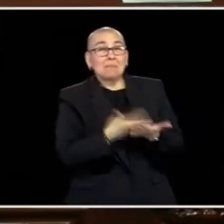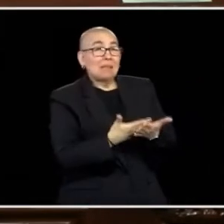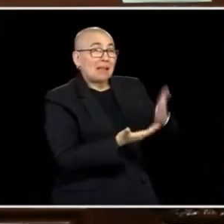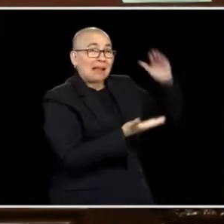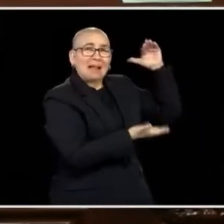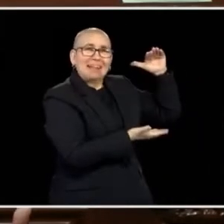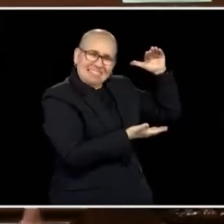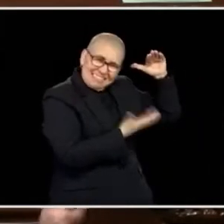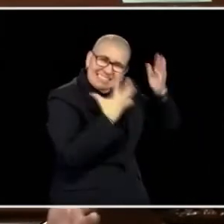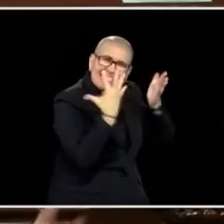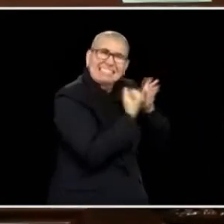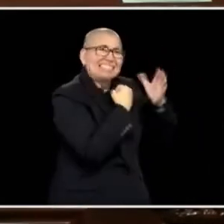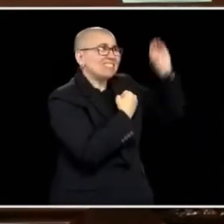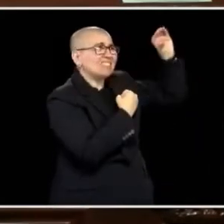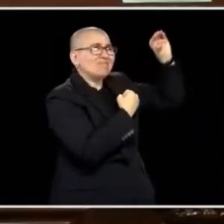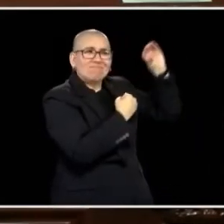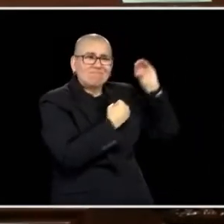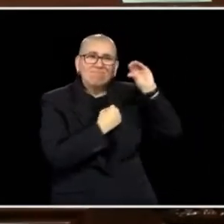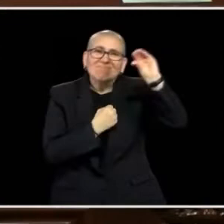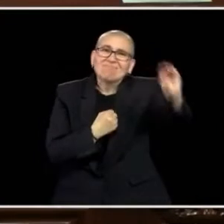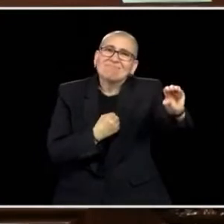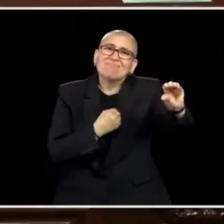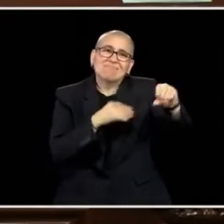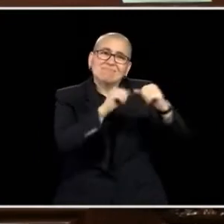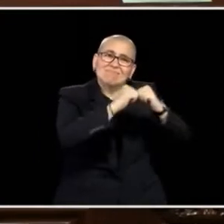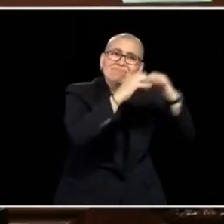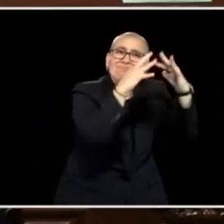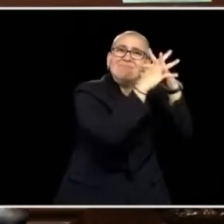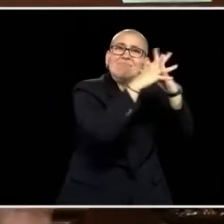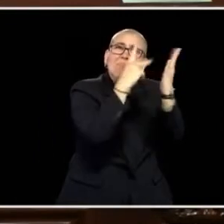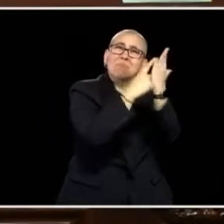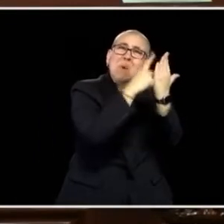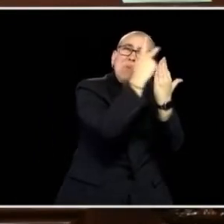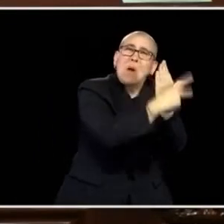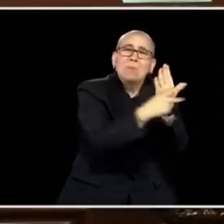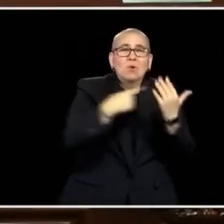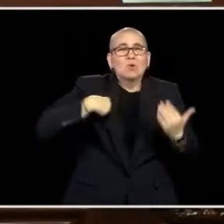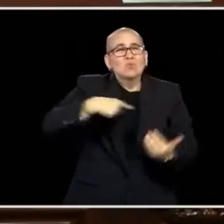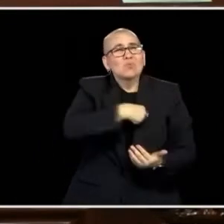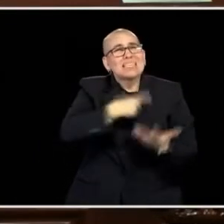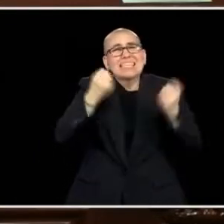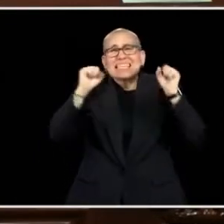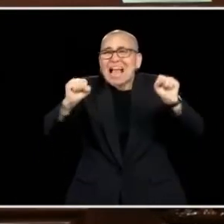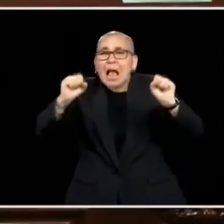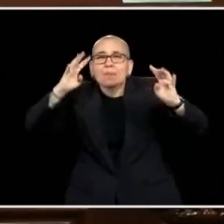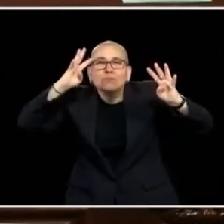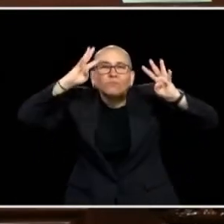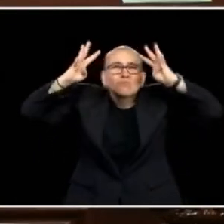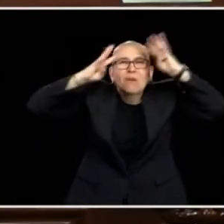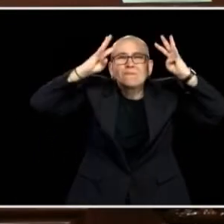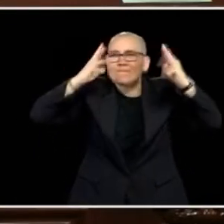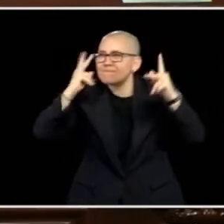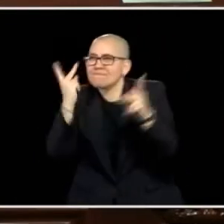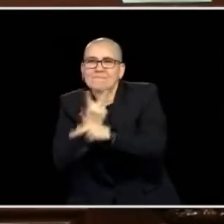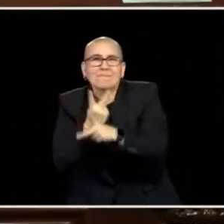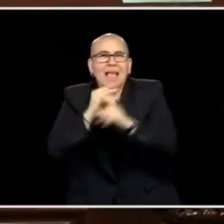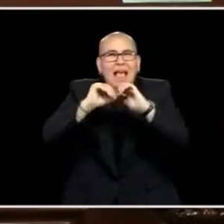AREAS, WE HAVE A BUDGET IN FRONT OF US, LET'S FUND THAT PROGRAM AND THEN LET'S USE YOUR CREATIVITY TO CONTINUE TO FIGURE OUT HOW WE BUILD THAT BROADER WORKFORCE.